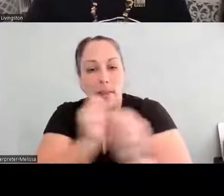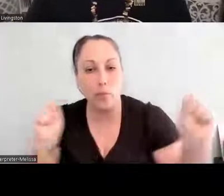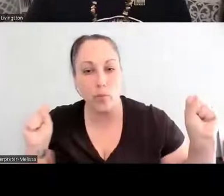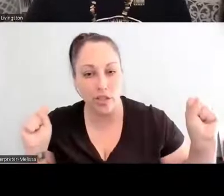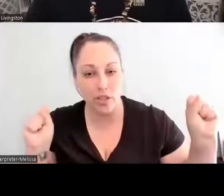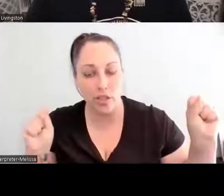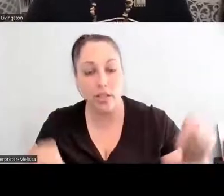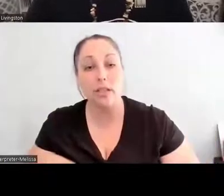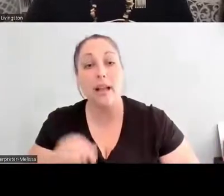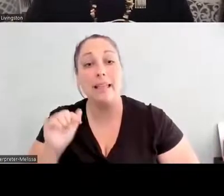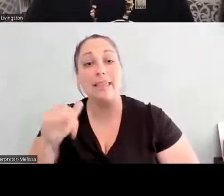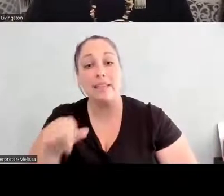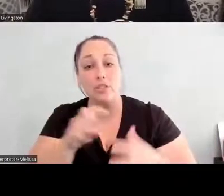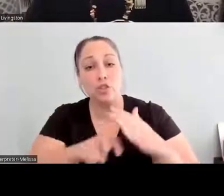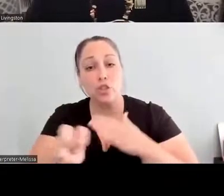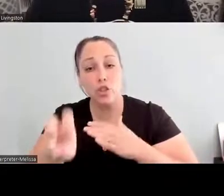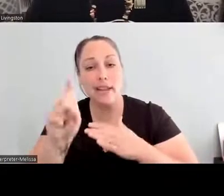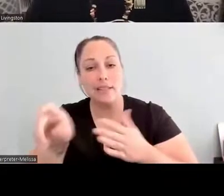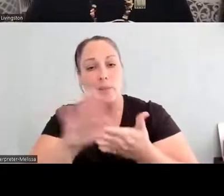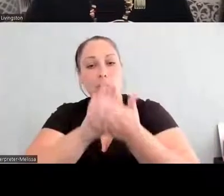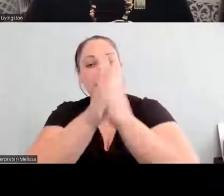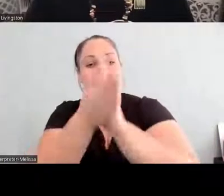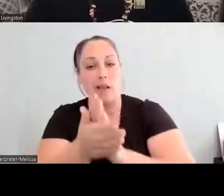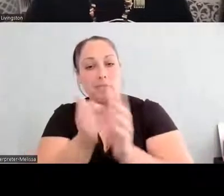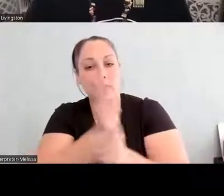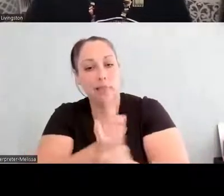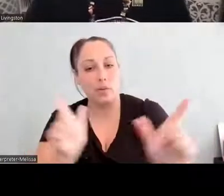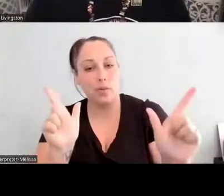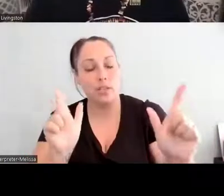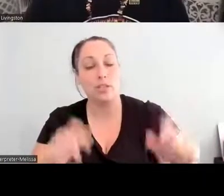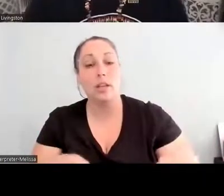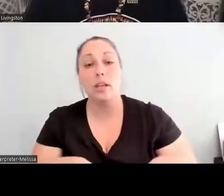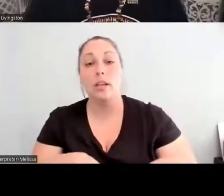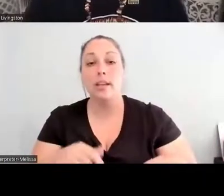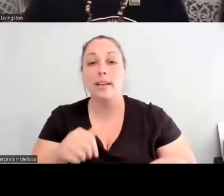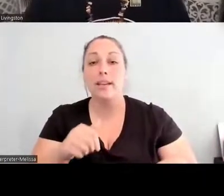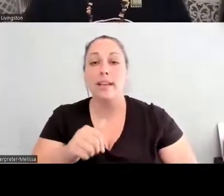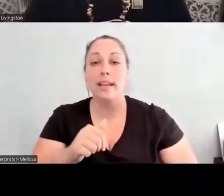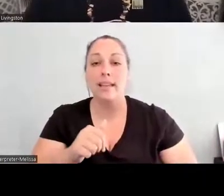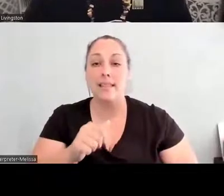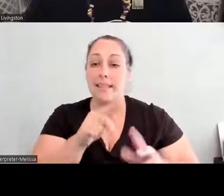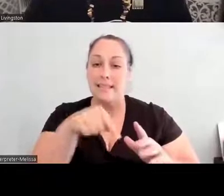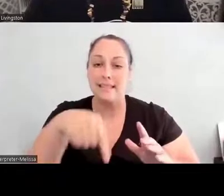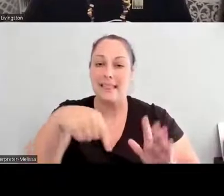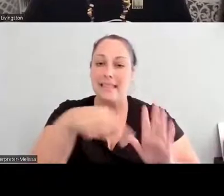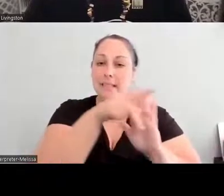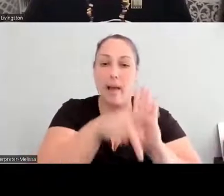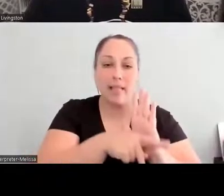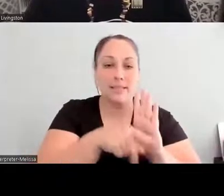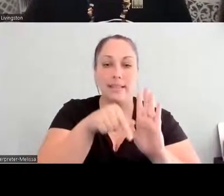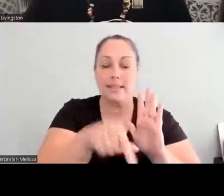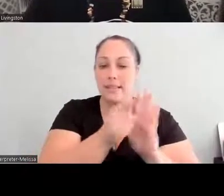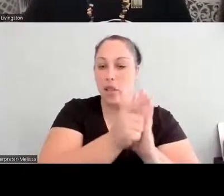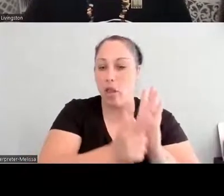I know, you know, policy is not in everyone's interest, but, you know, it's really important as we think about creative